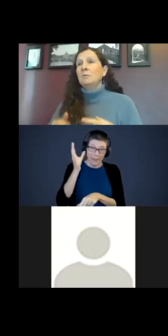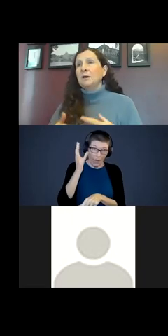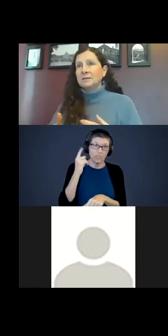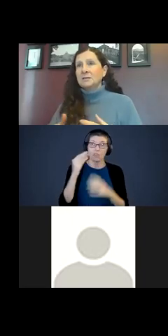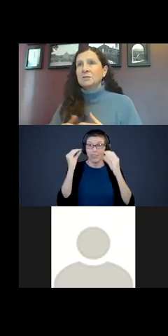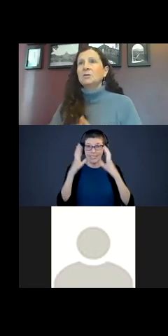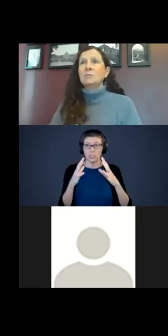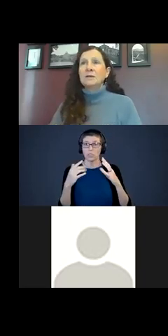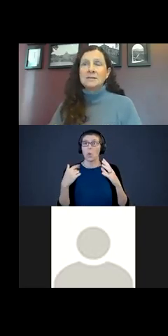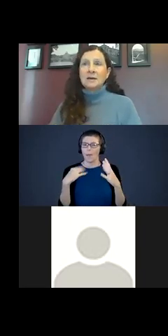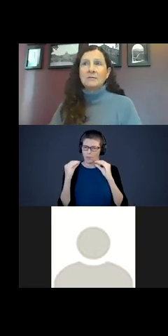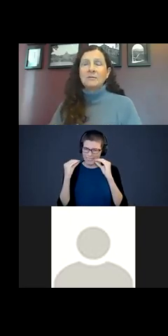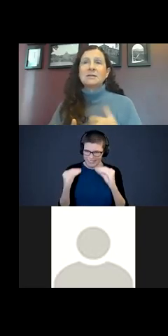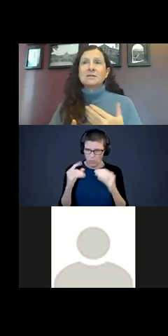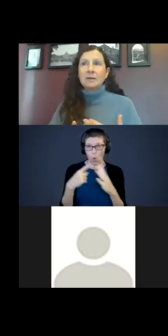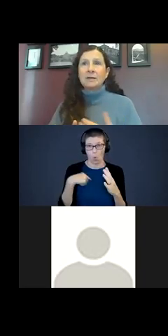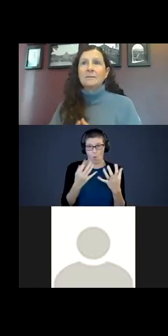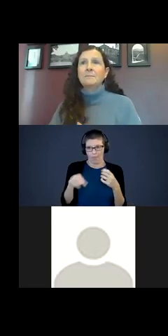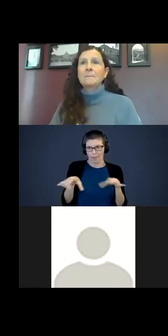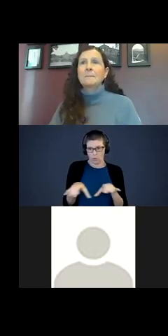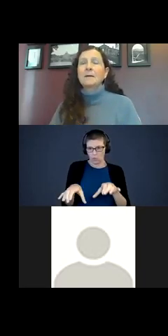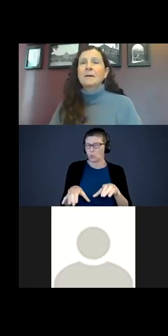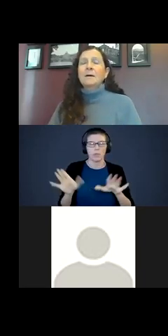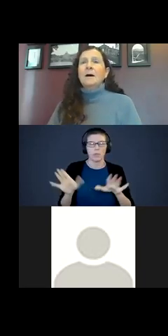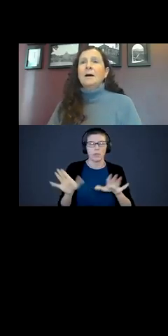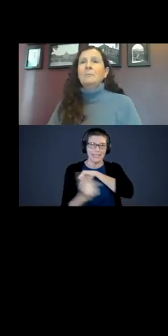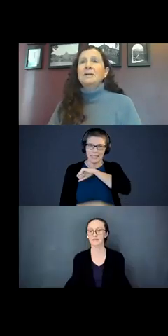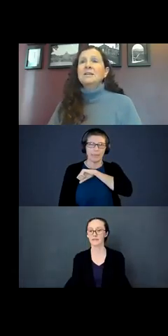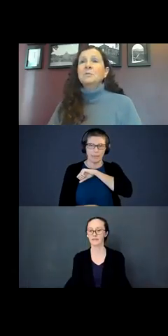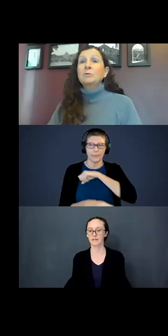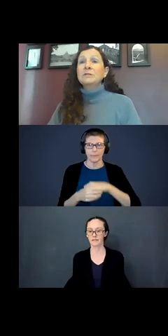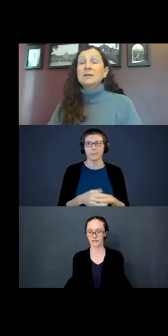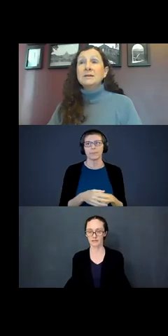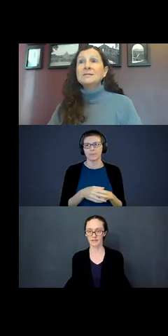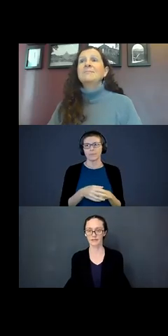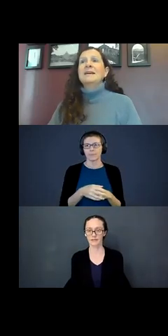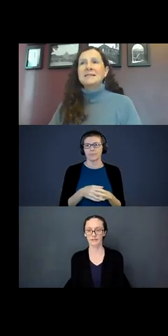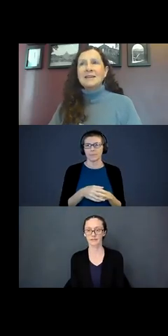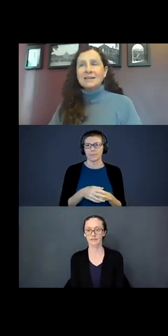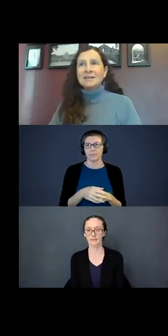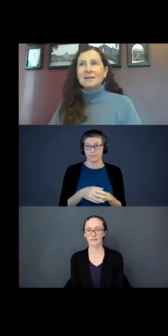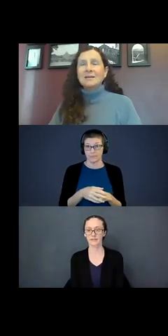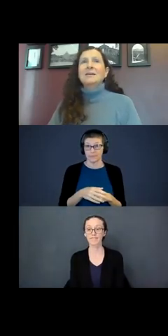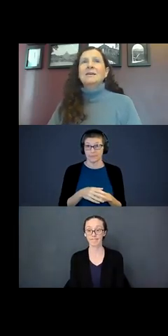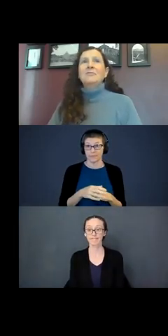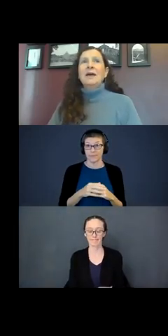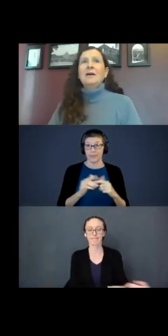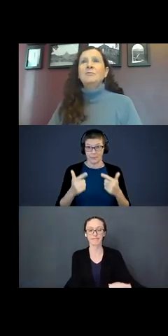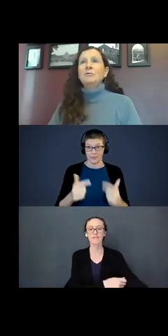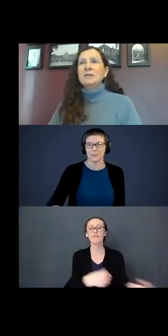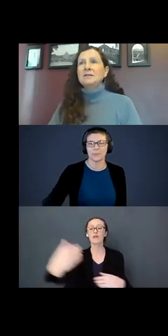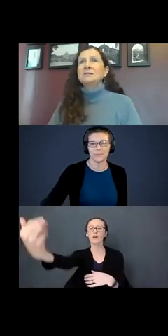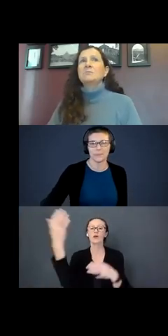want them to do instead of disciplining them. Predictable routines. if we have routines